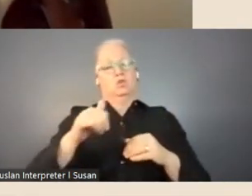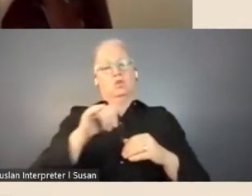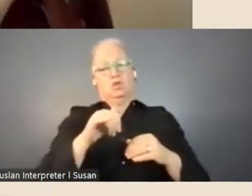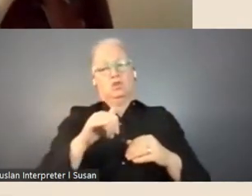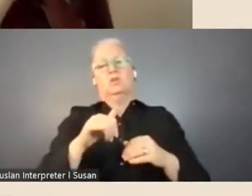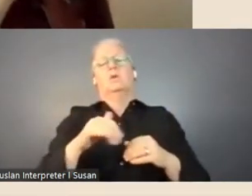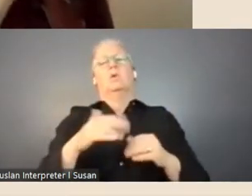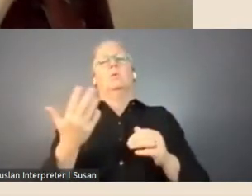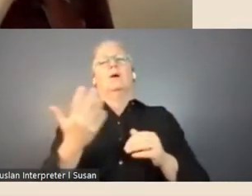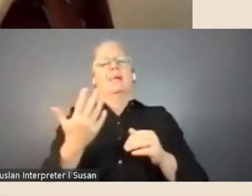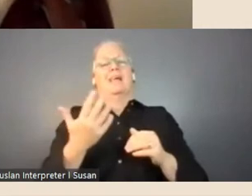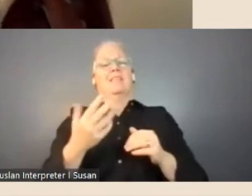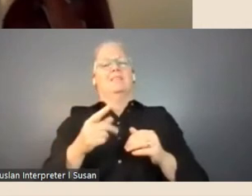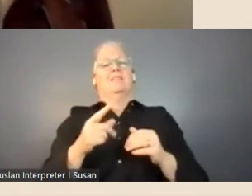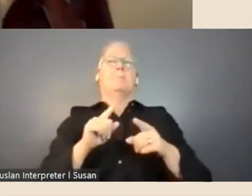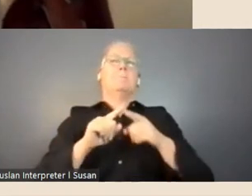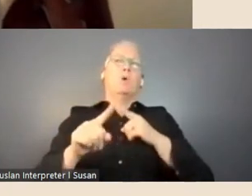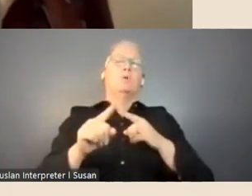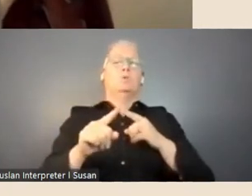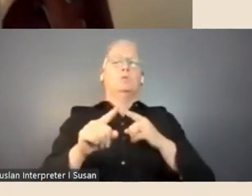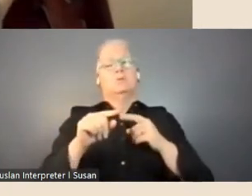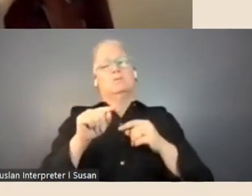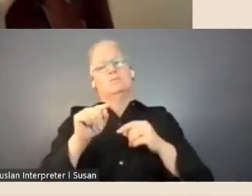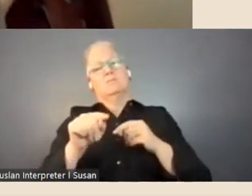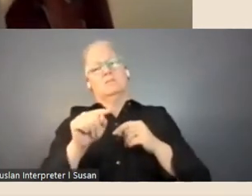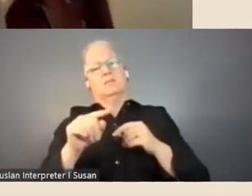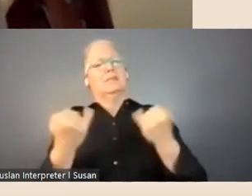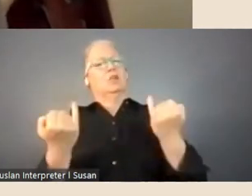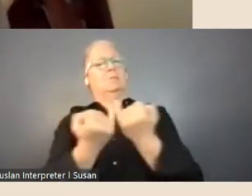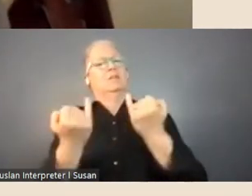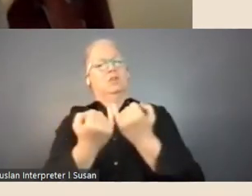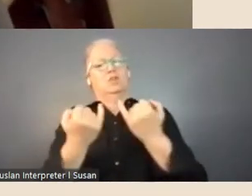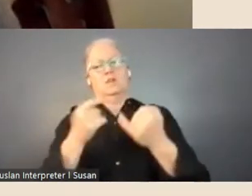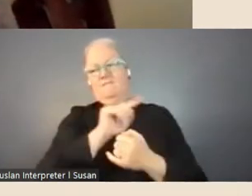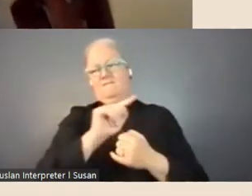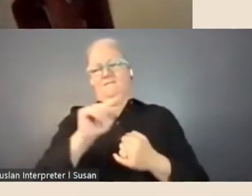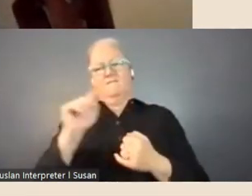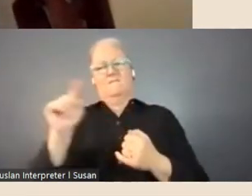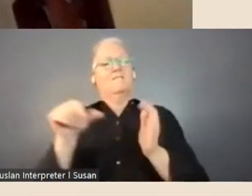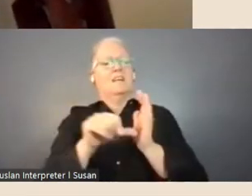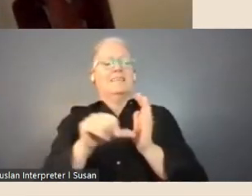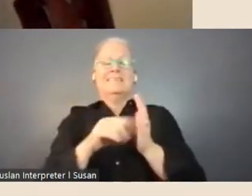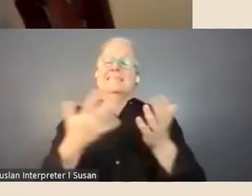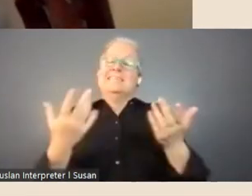The, the suite of fellowships that we have on offer does change year on year, and so